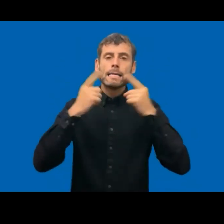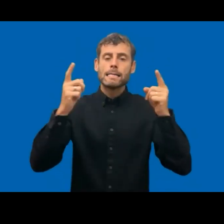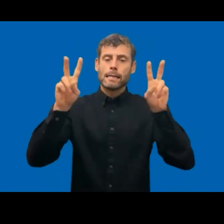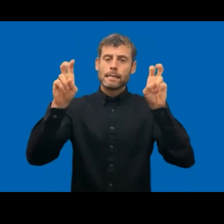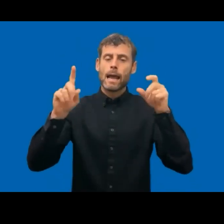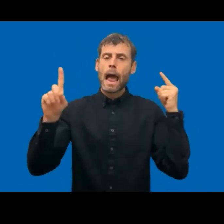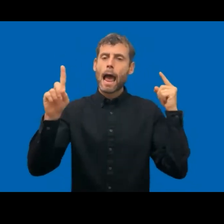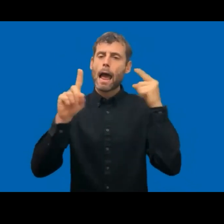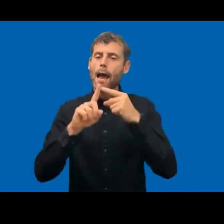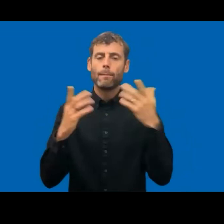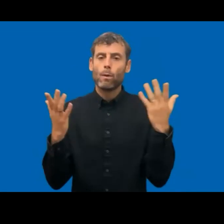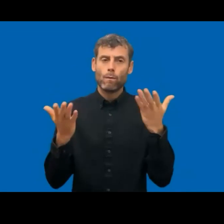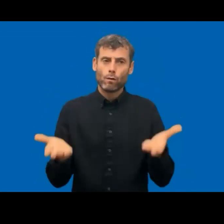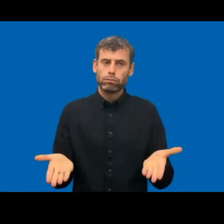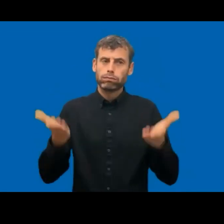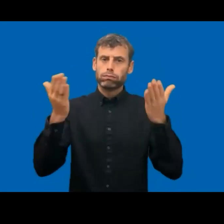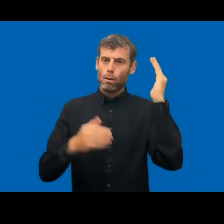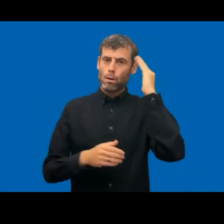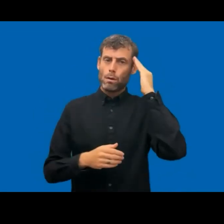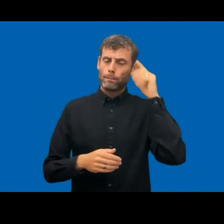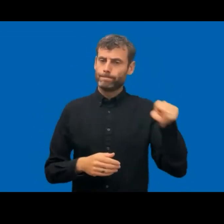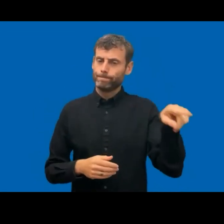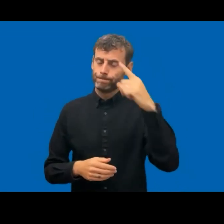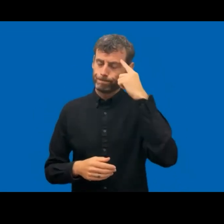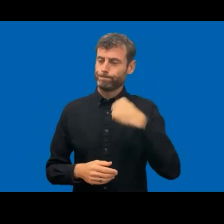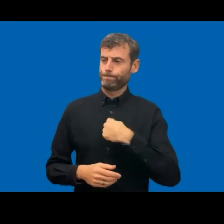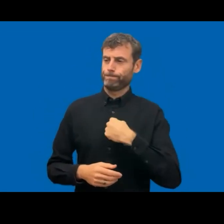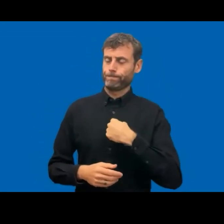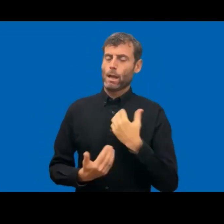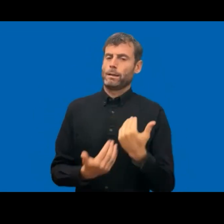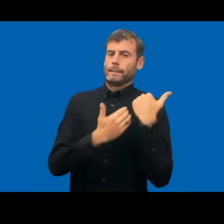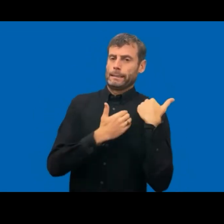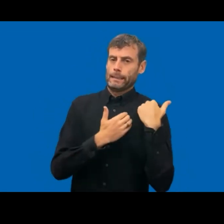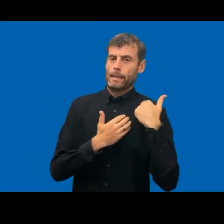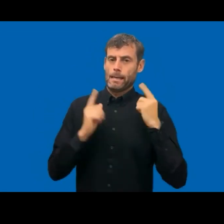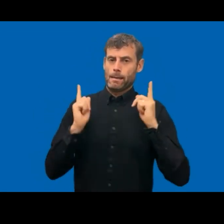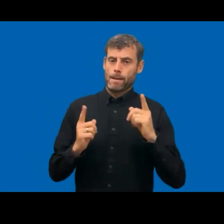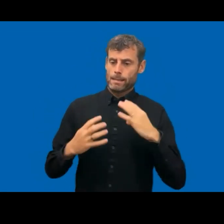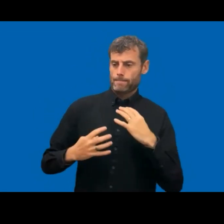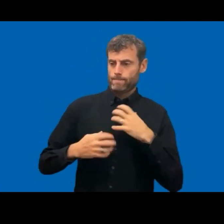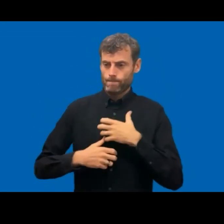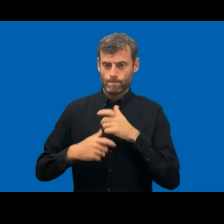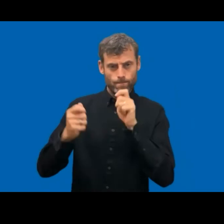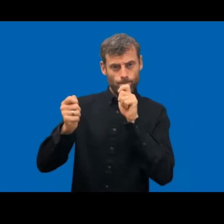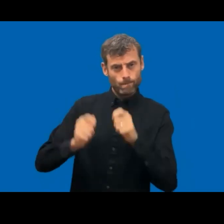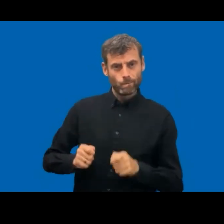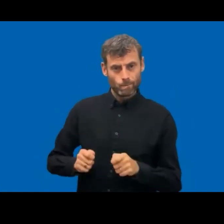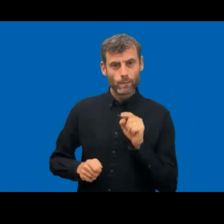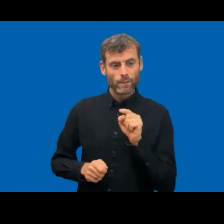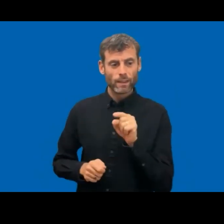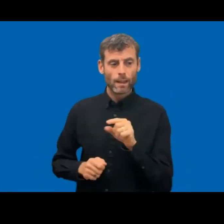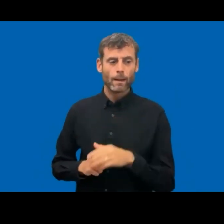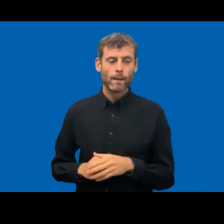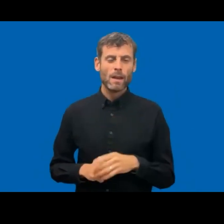awareness is on the rise and we find that too, but it's still too low, or what I consider